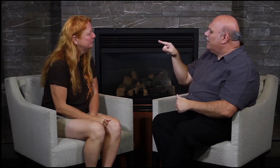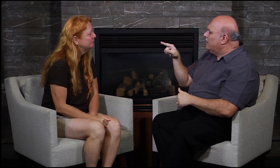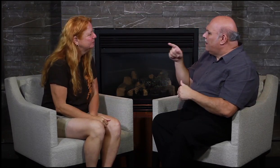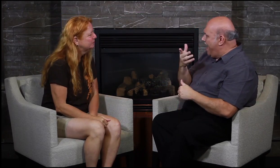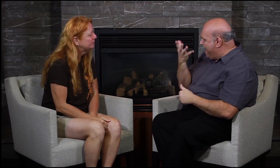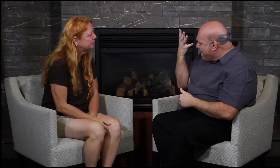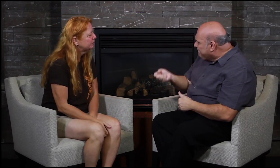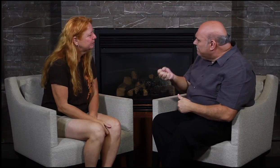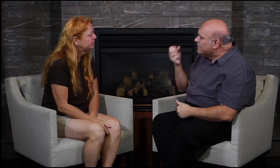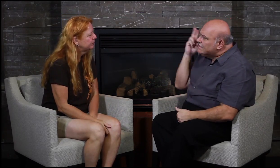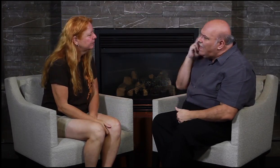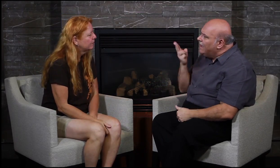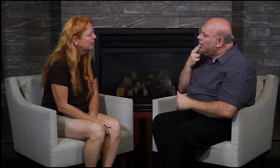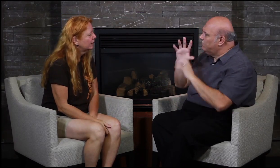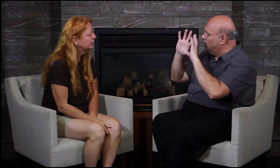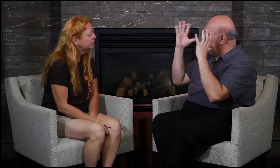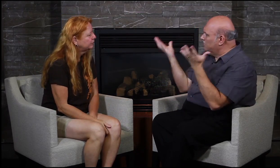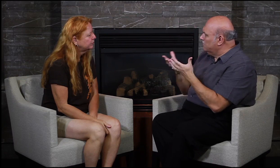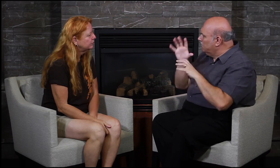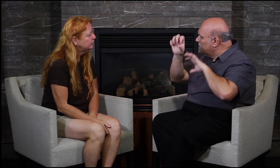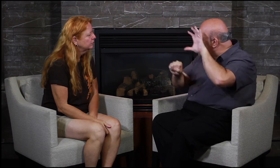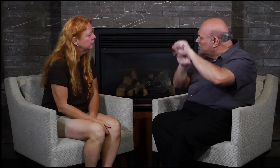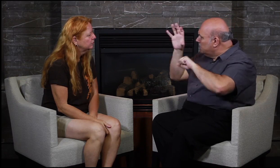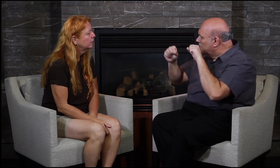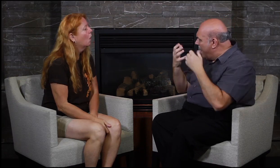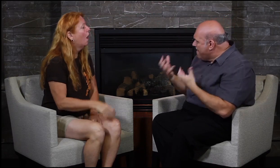Congratulations! Is there a Deaf climbing group?